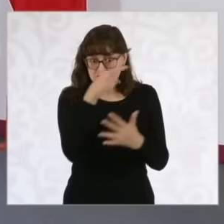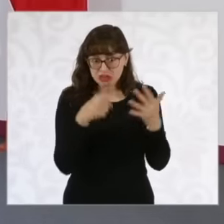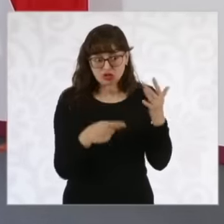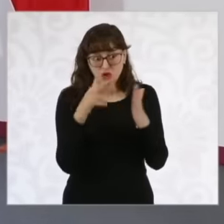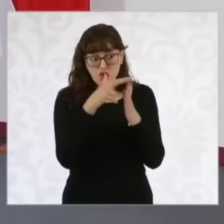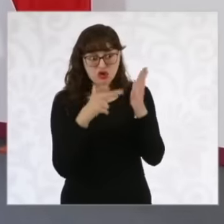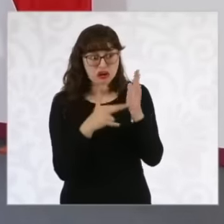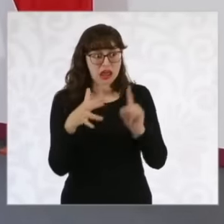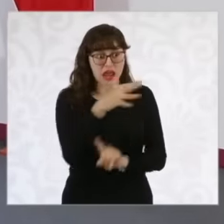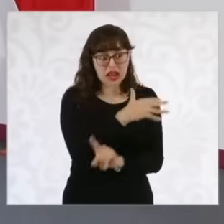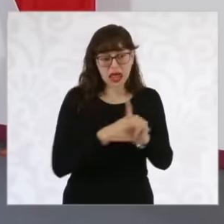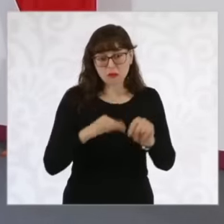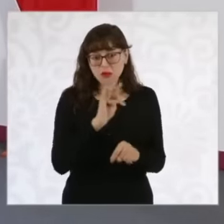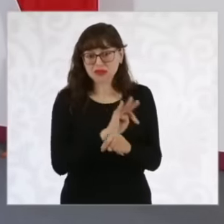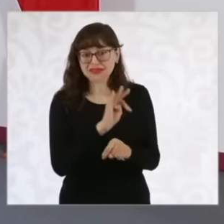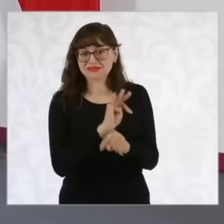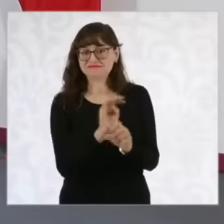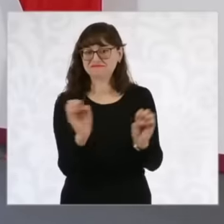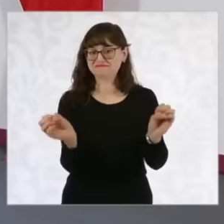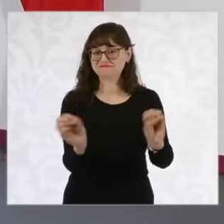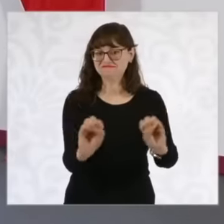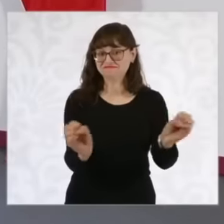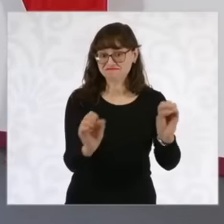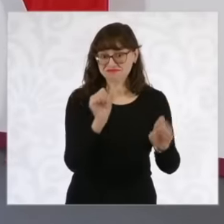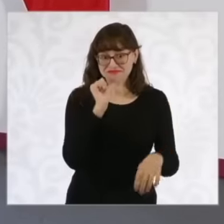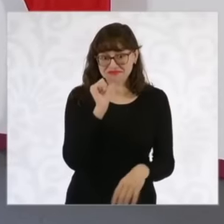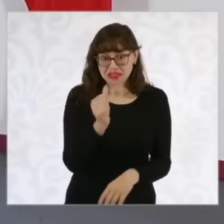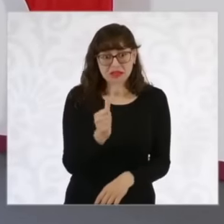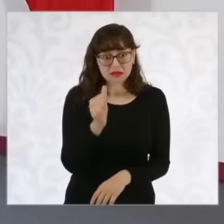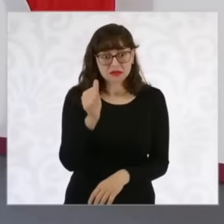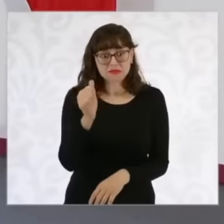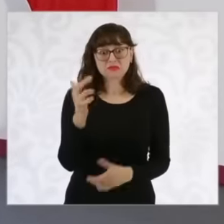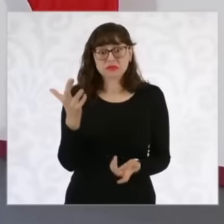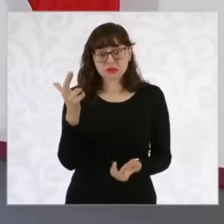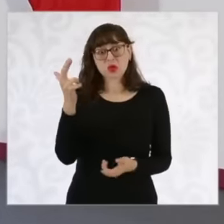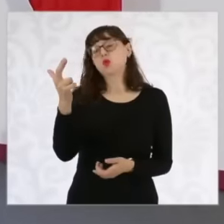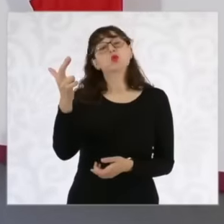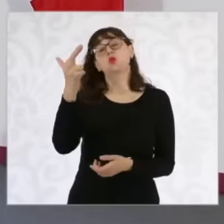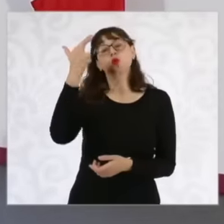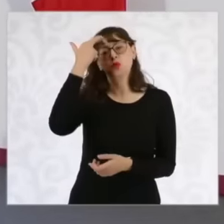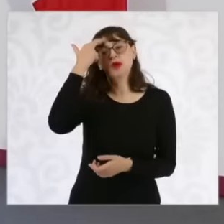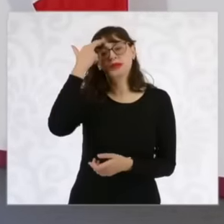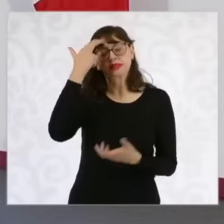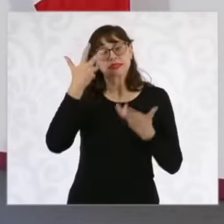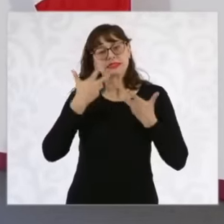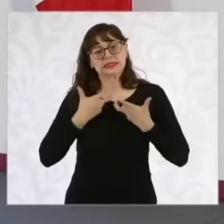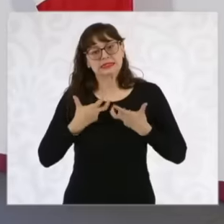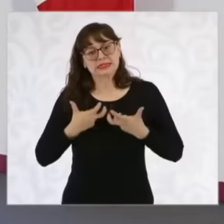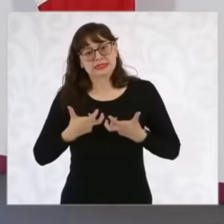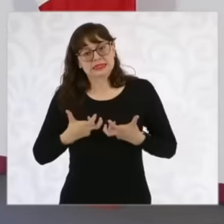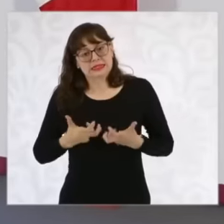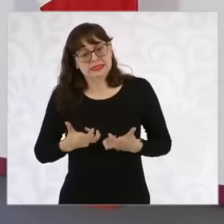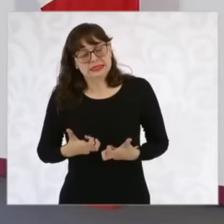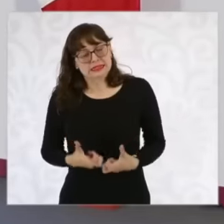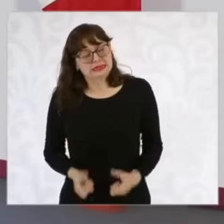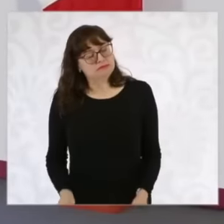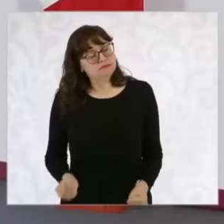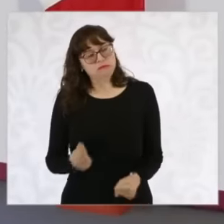conditions because of the tragedy that the entire country experienced because not only the fathers and mothers in